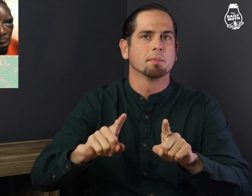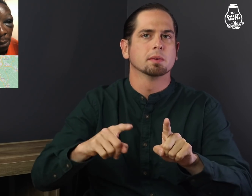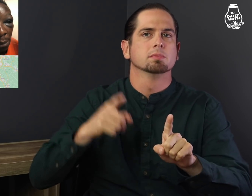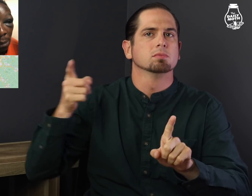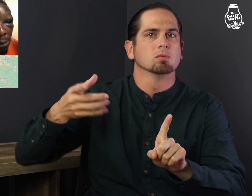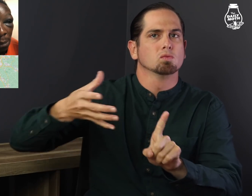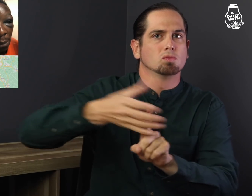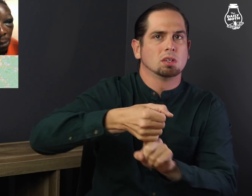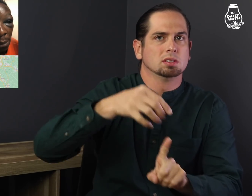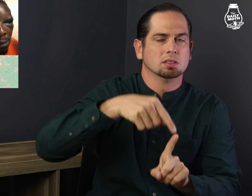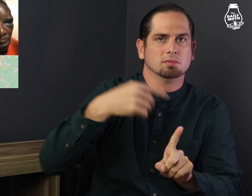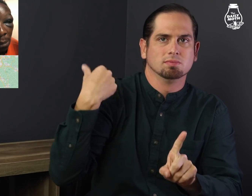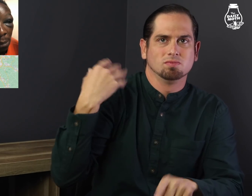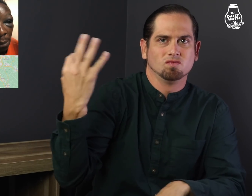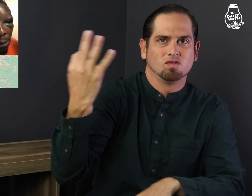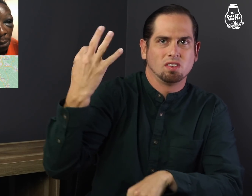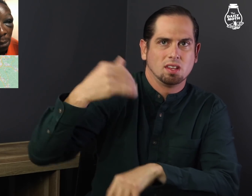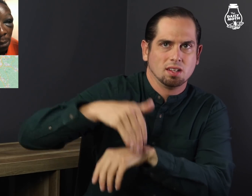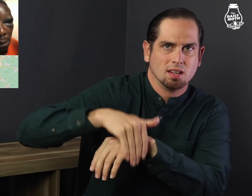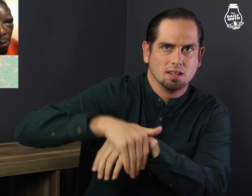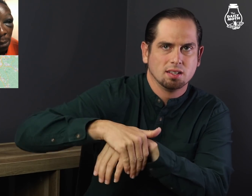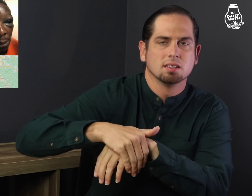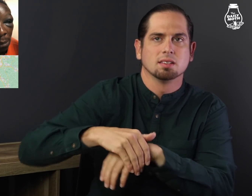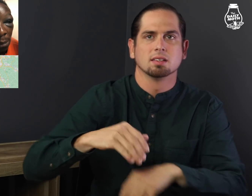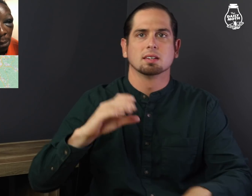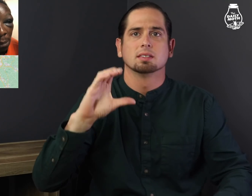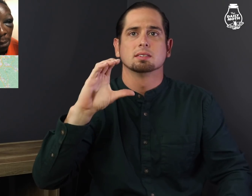during an arrest on Friday night.